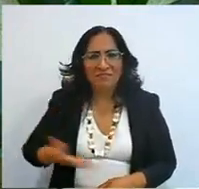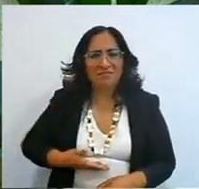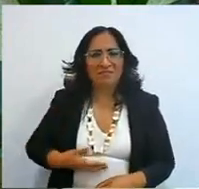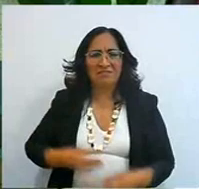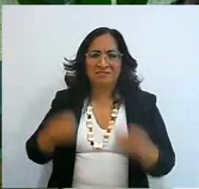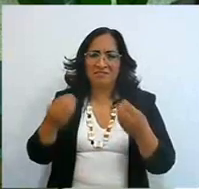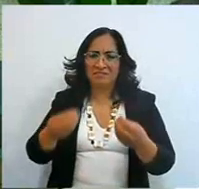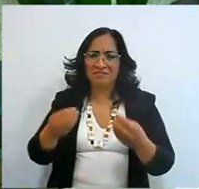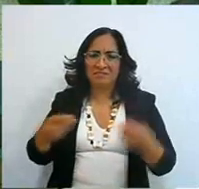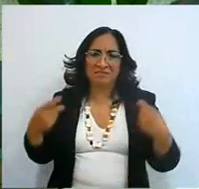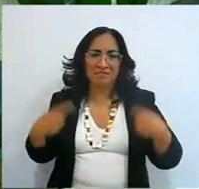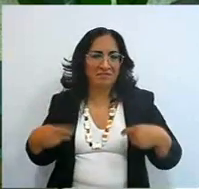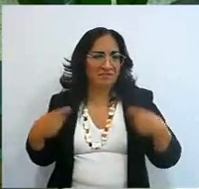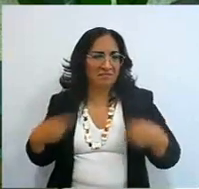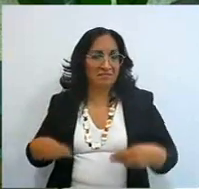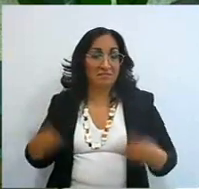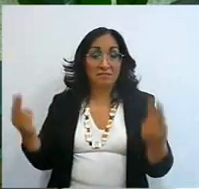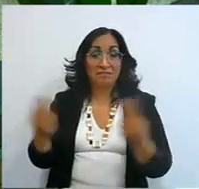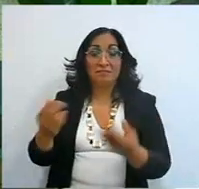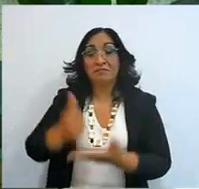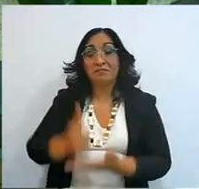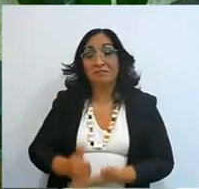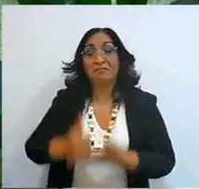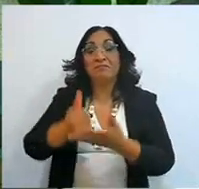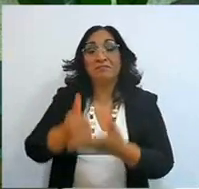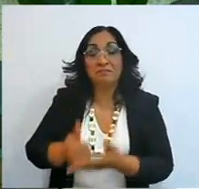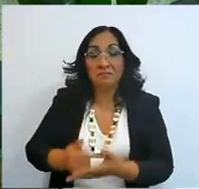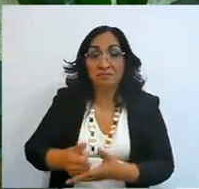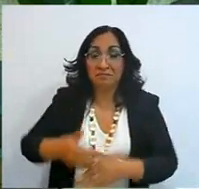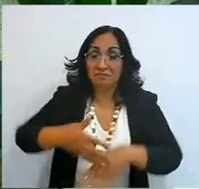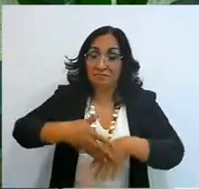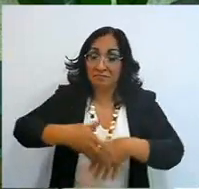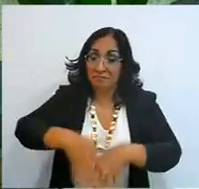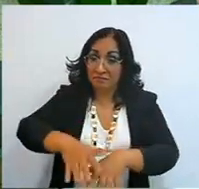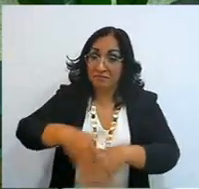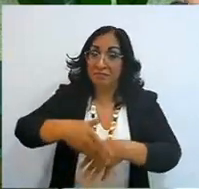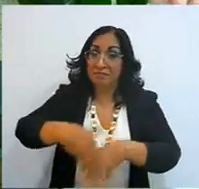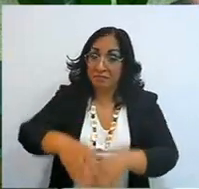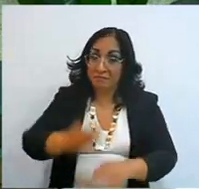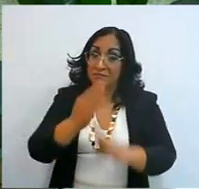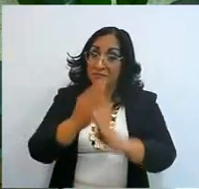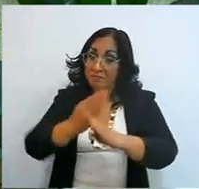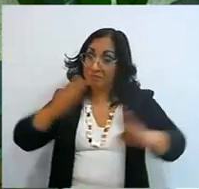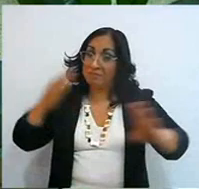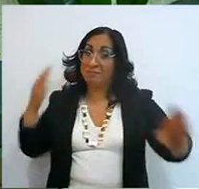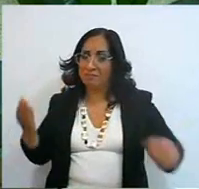Listen, they stole a piece of land from me, both strong things and light things,